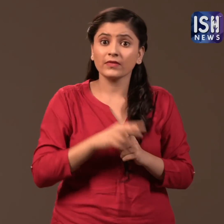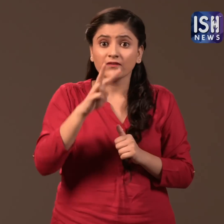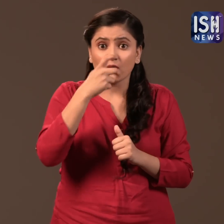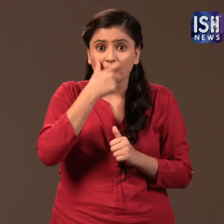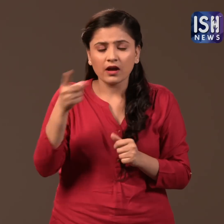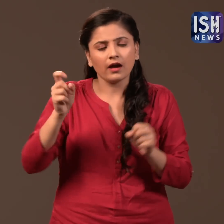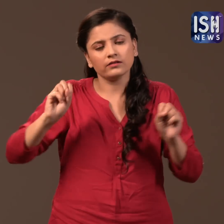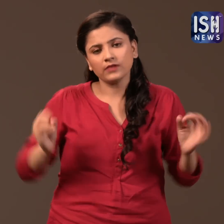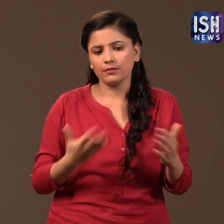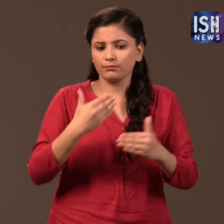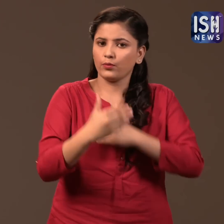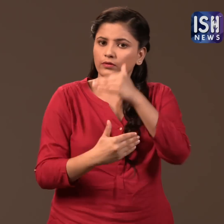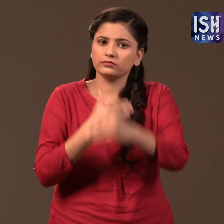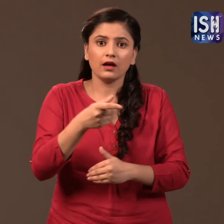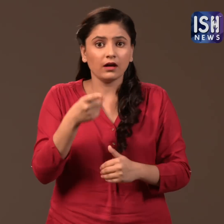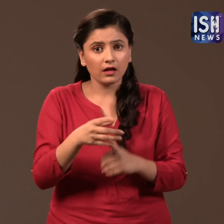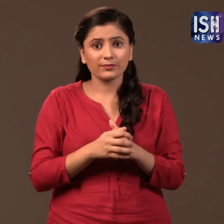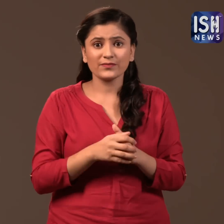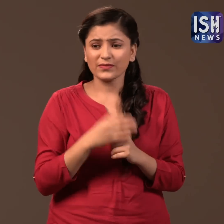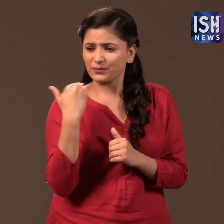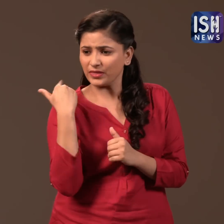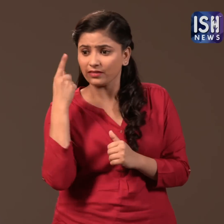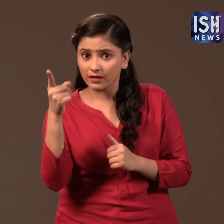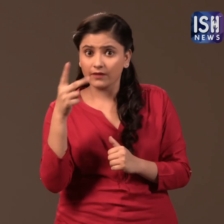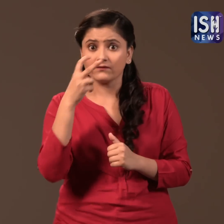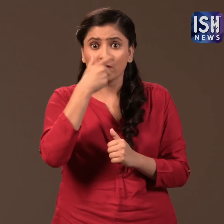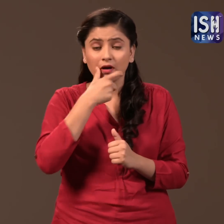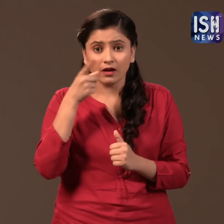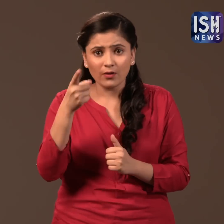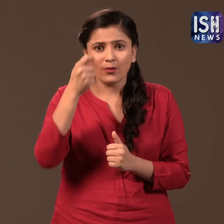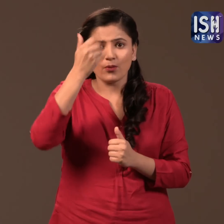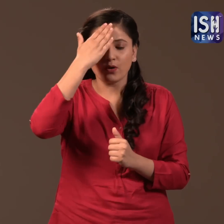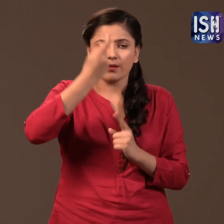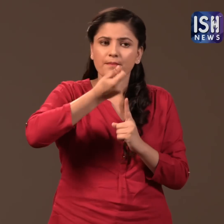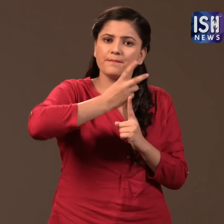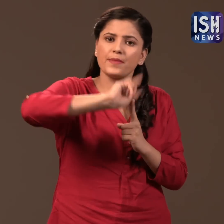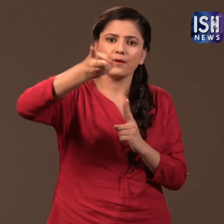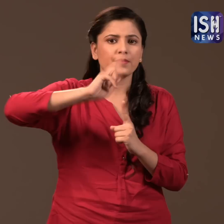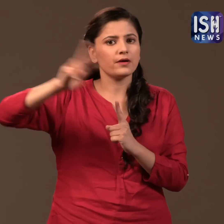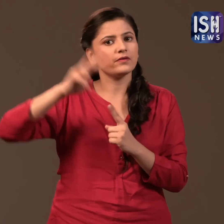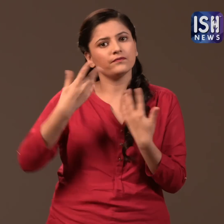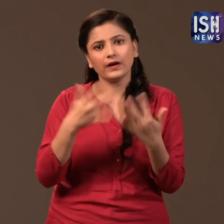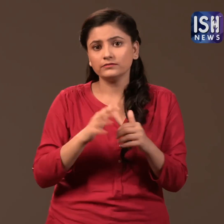Vijay Mallya has started the the process. Recently he offered to pay back his loans.